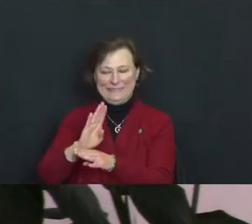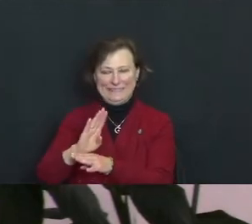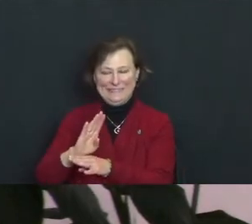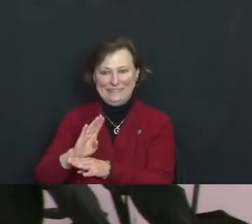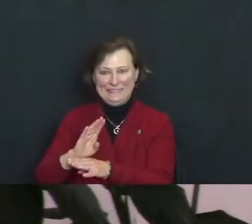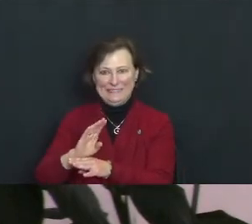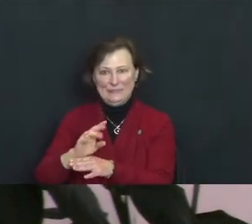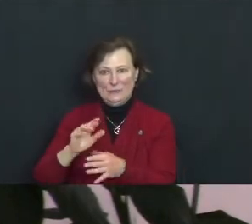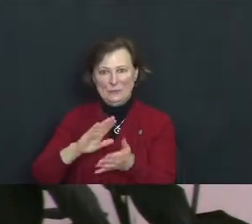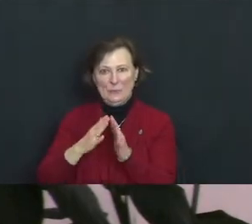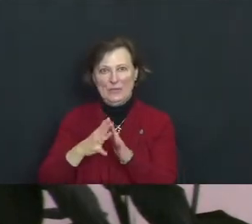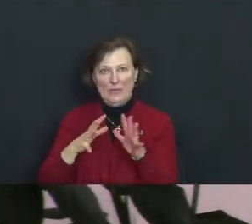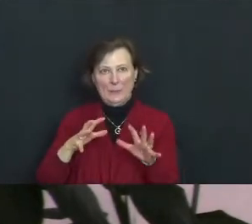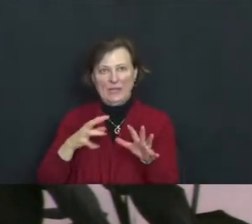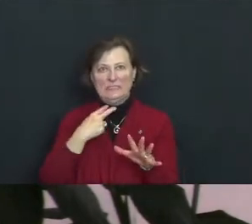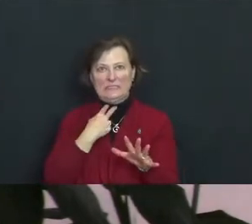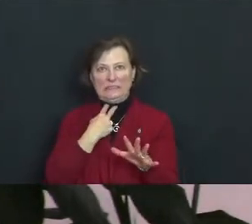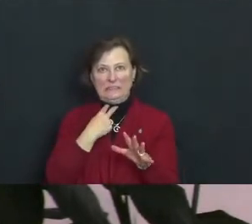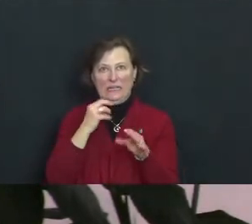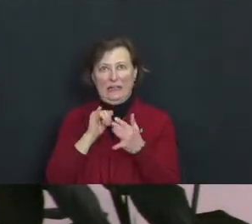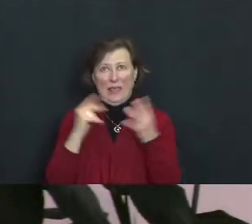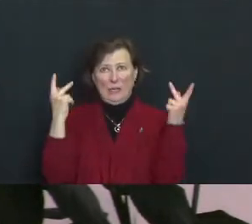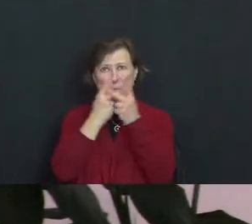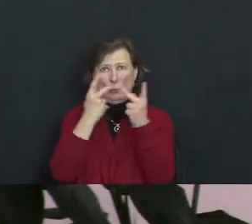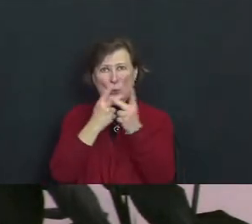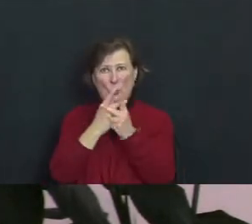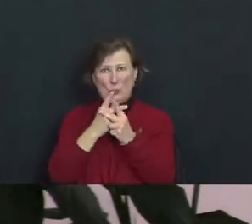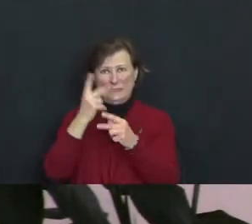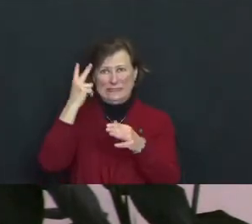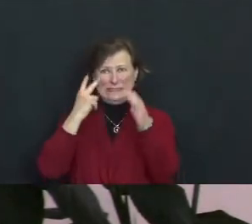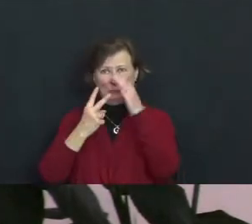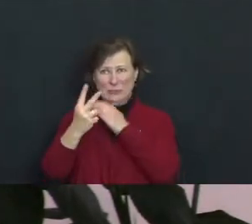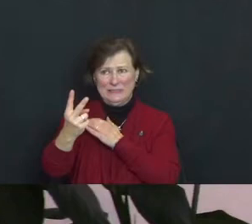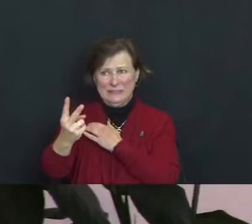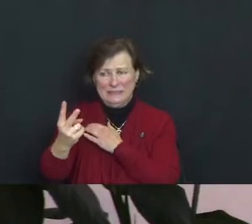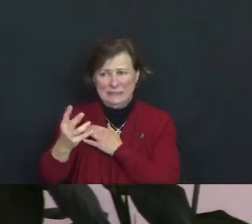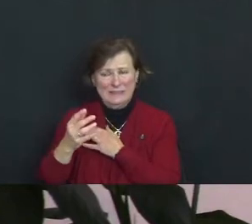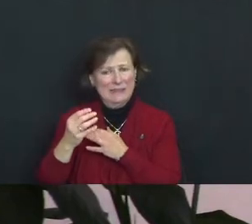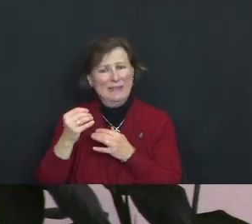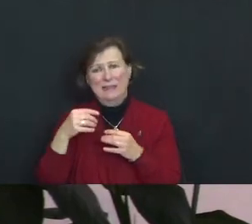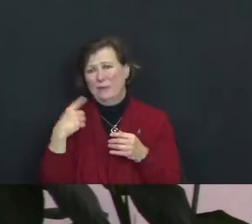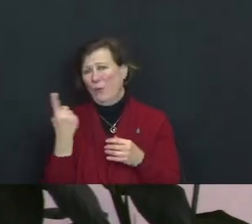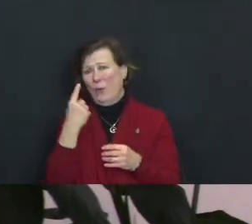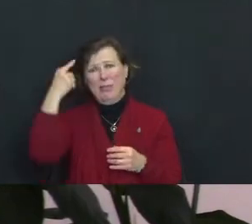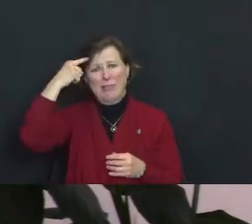worst case scenario outlook and end up as a prophet of doom and gloom.